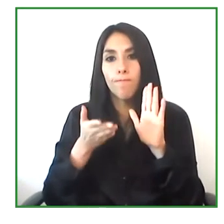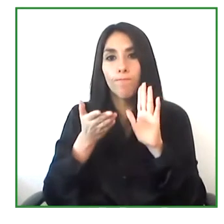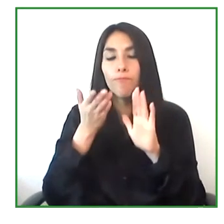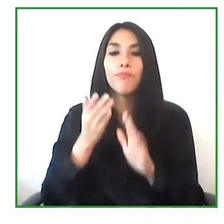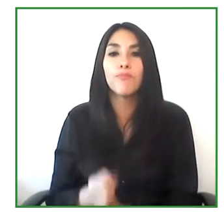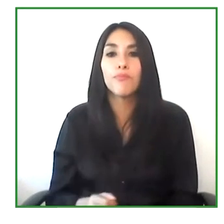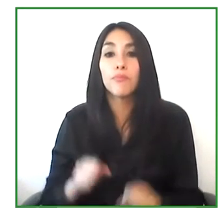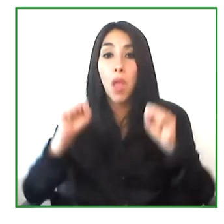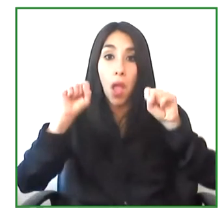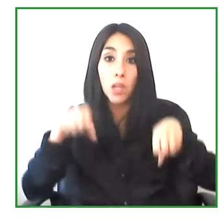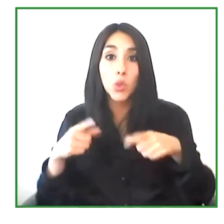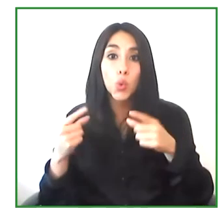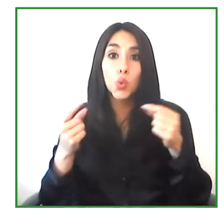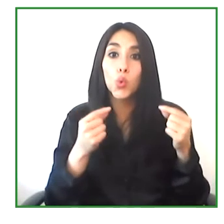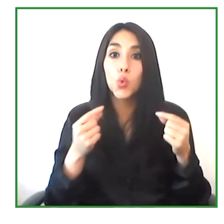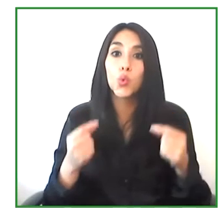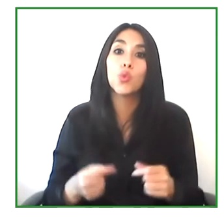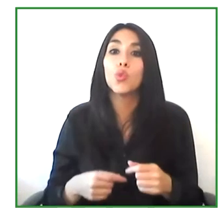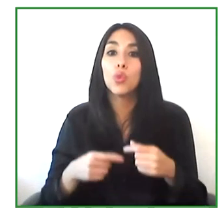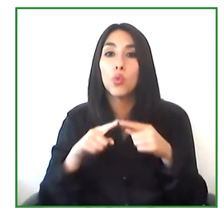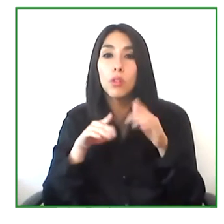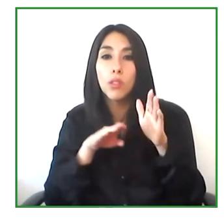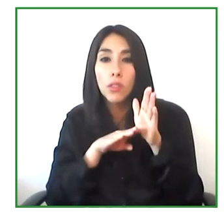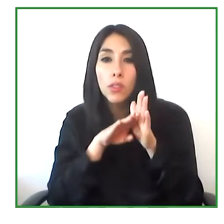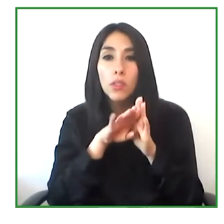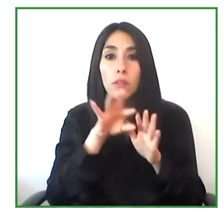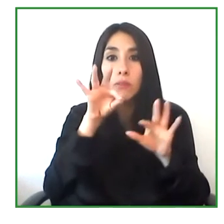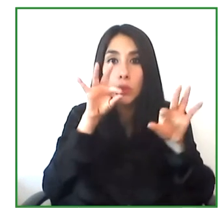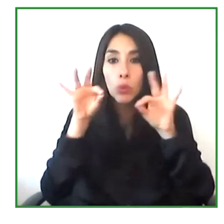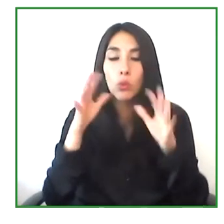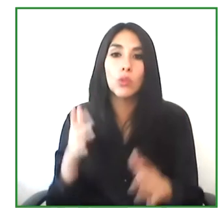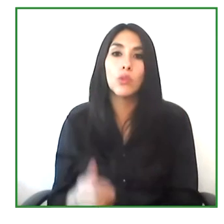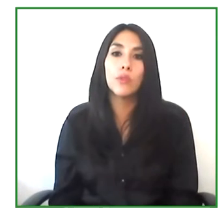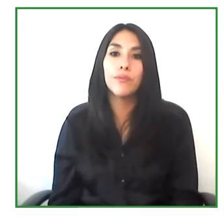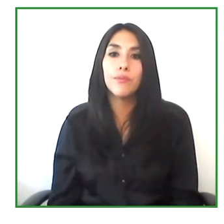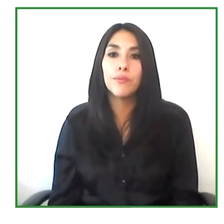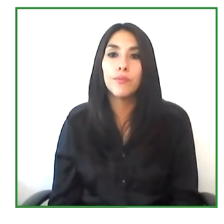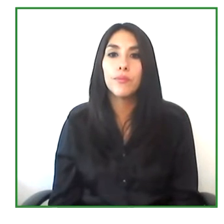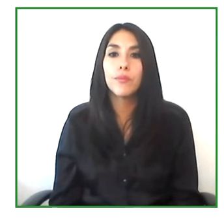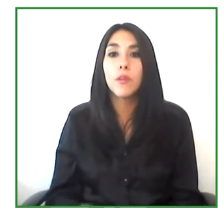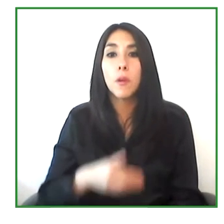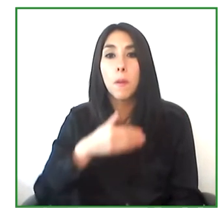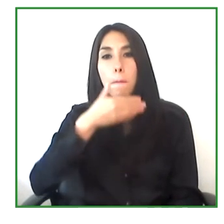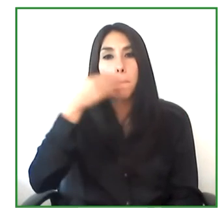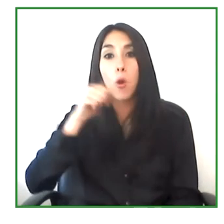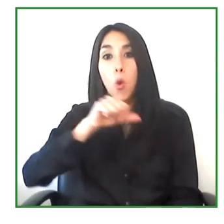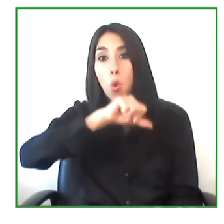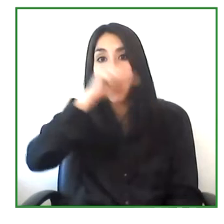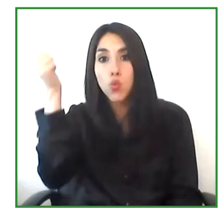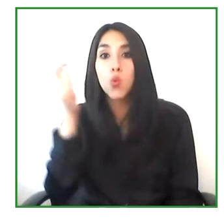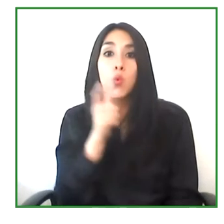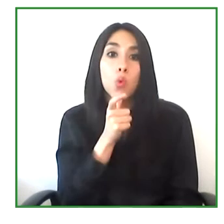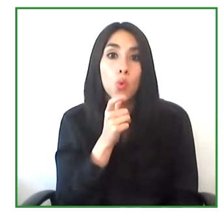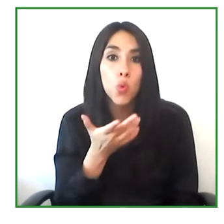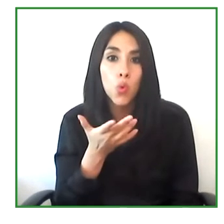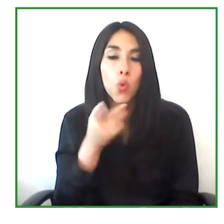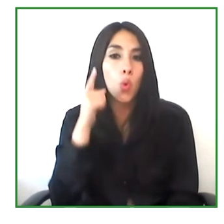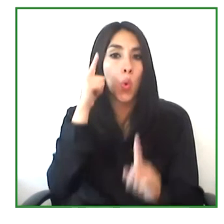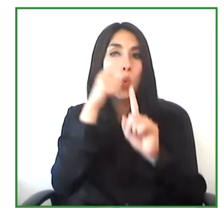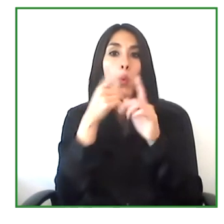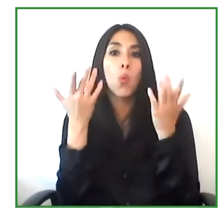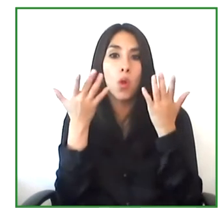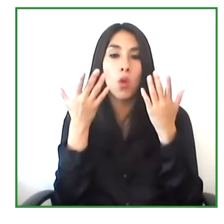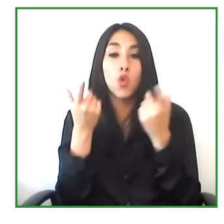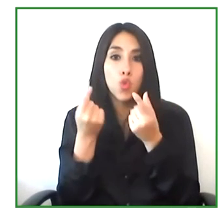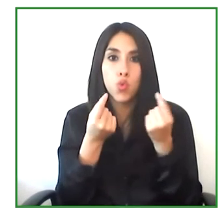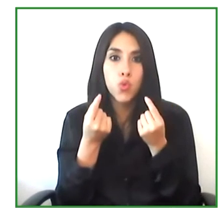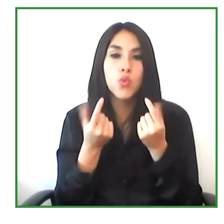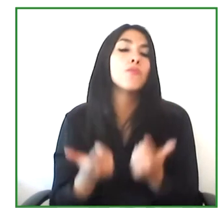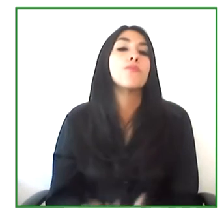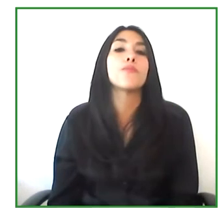So One of the other objectives that we have is